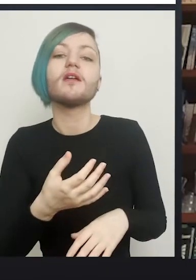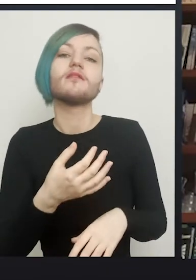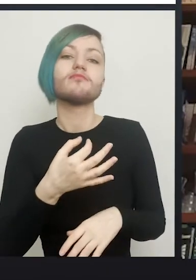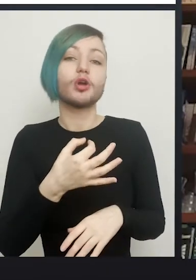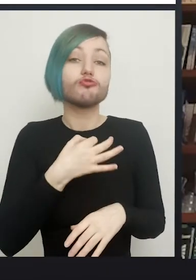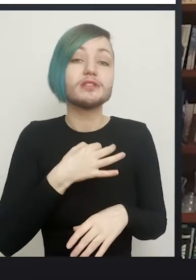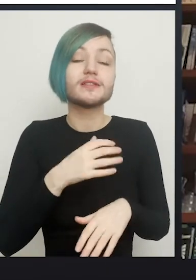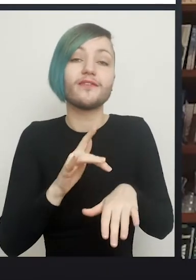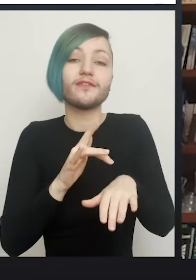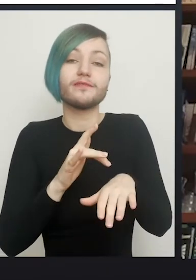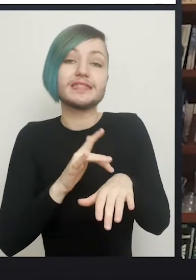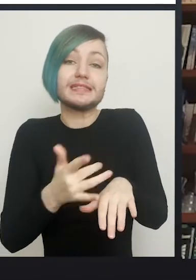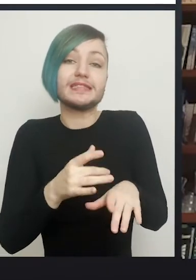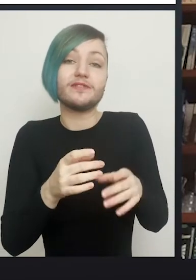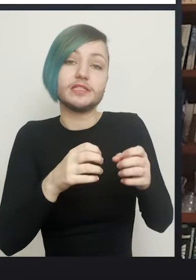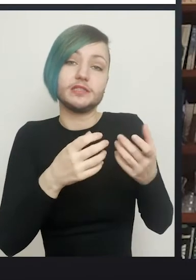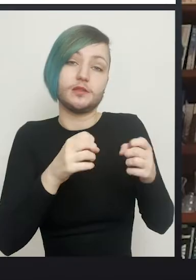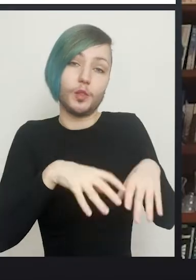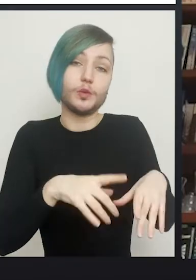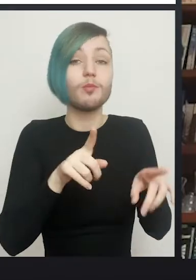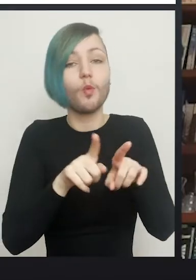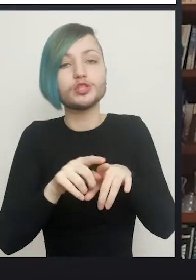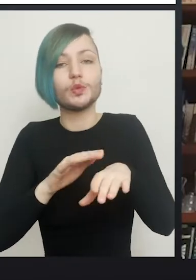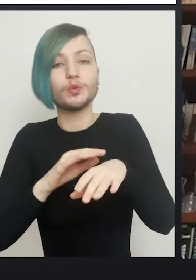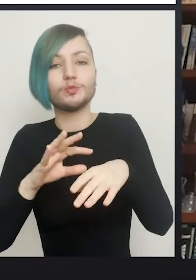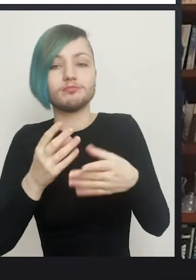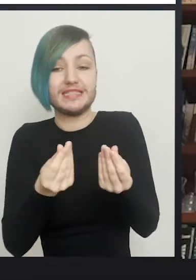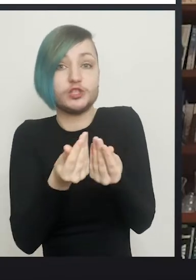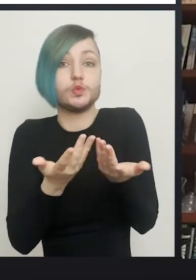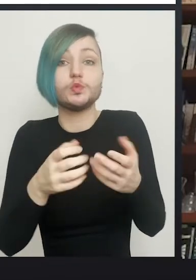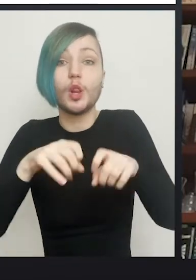sensation loss, but of course also of tissue loss. So with everything that you cut and move